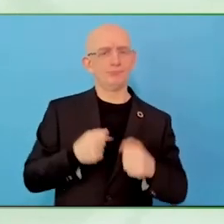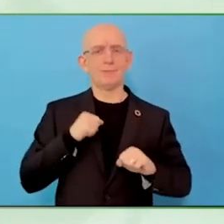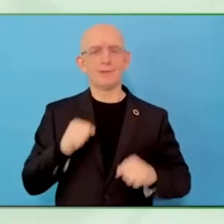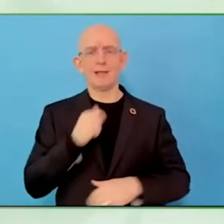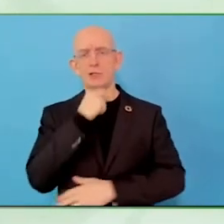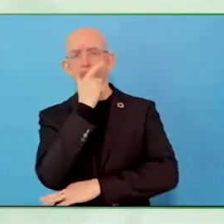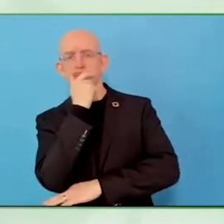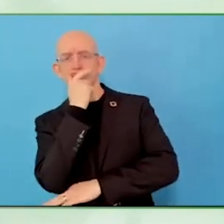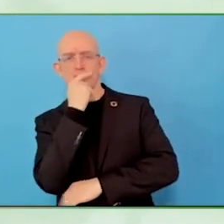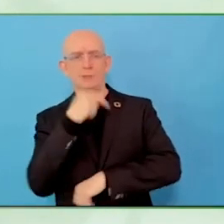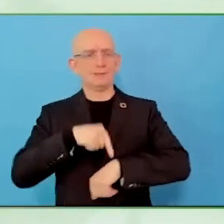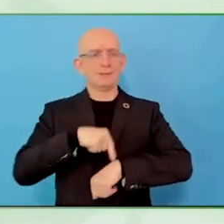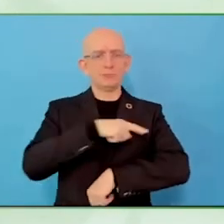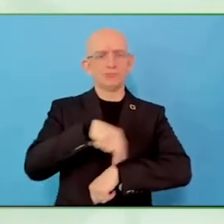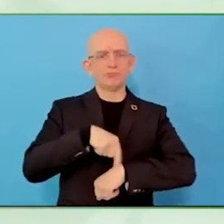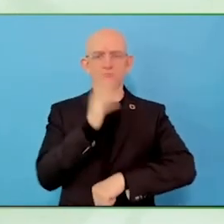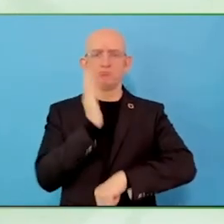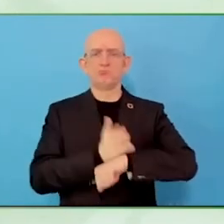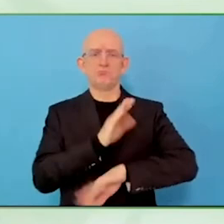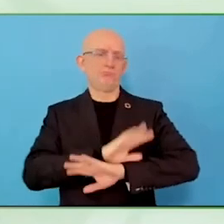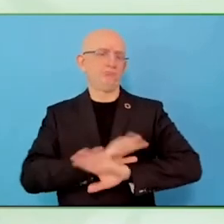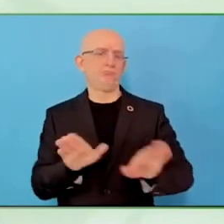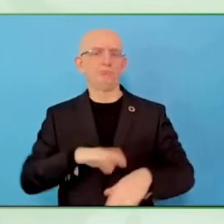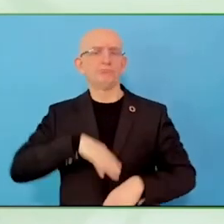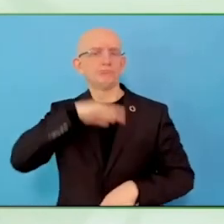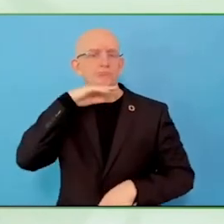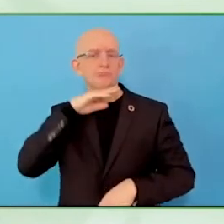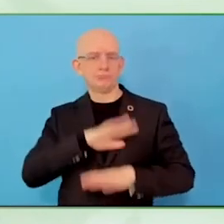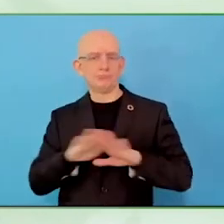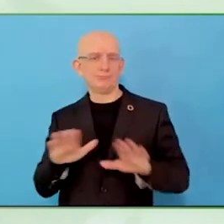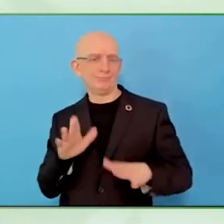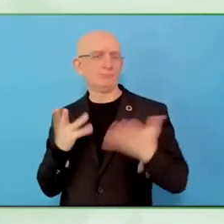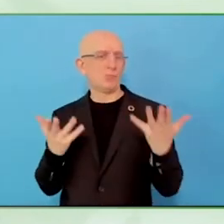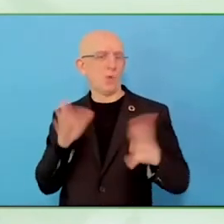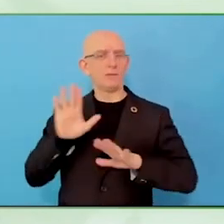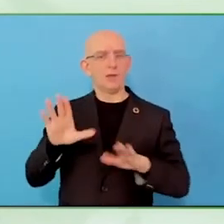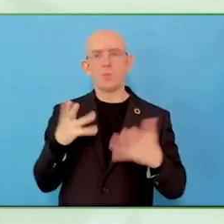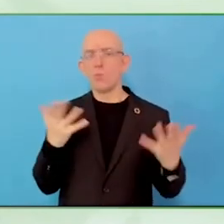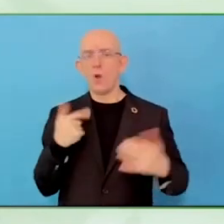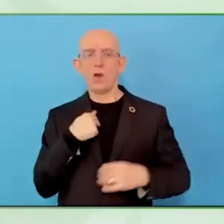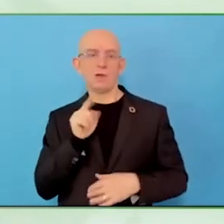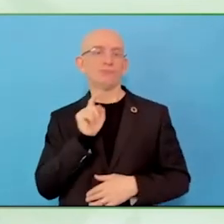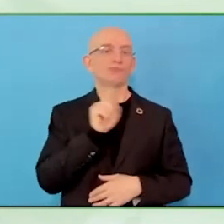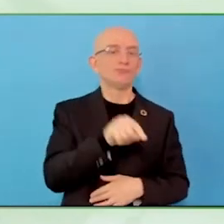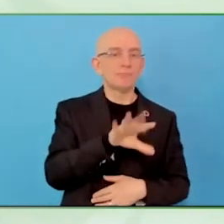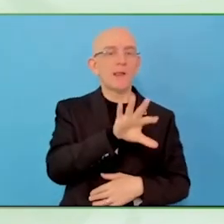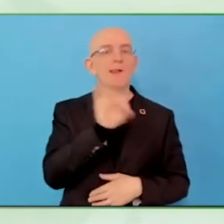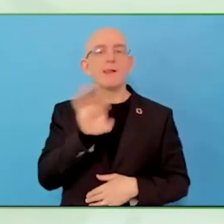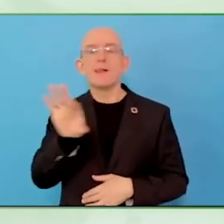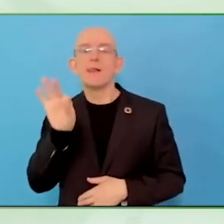sometimes, they try to understand how can they promote more and more the business.